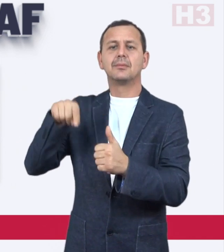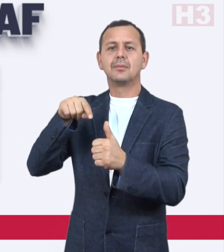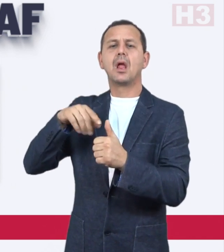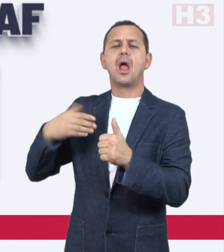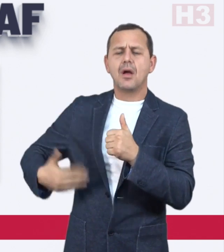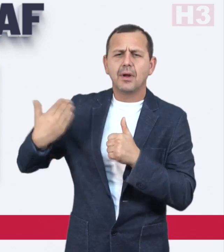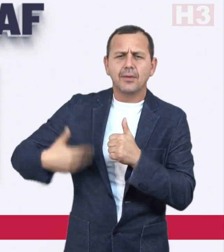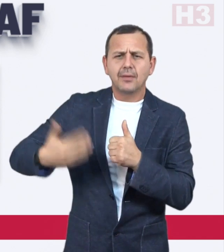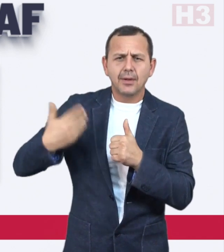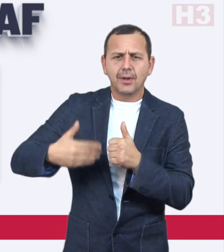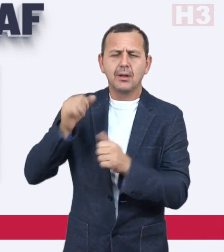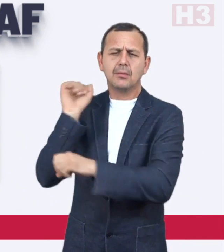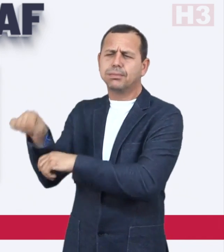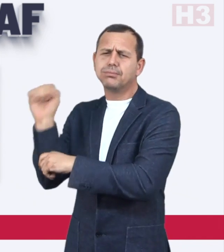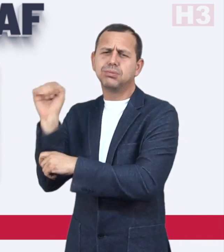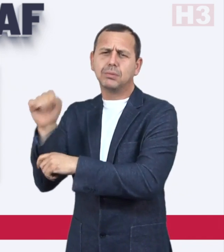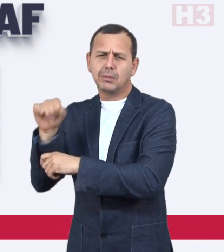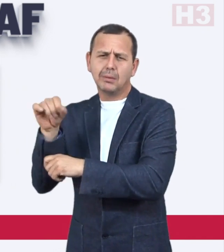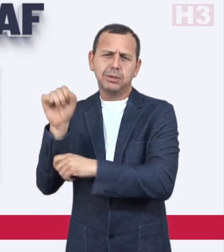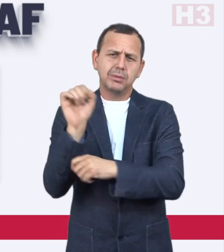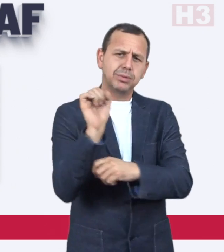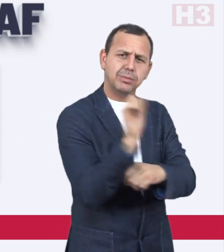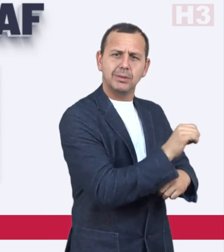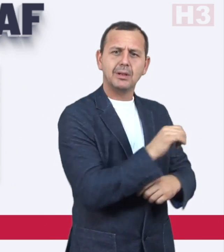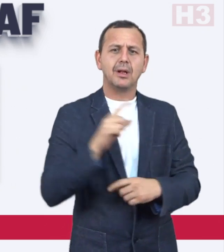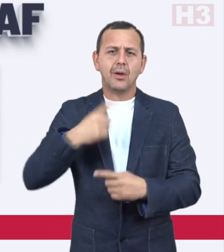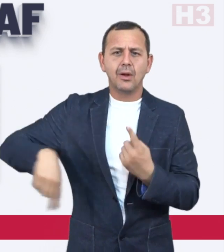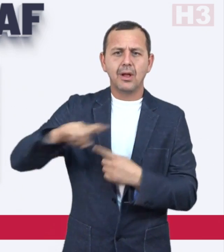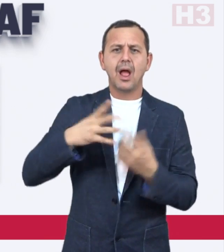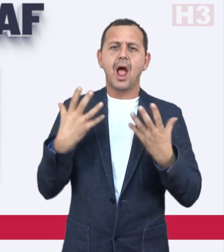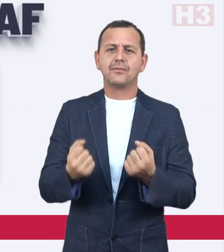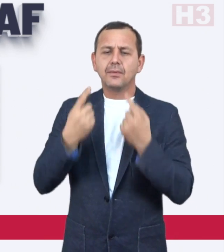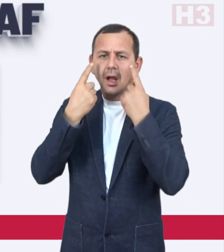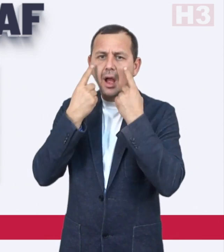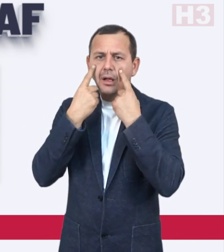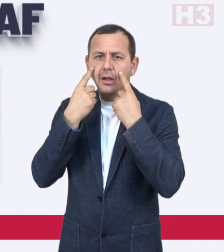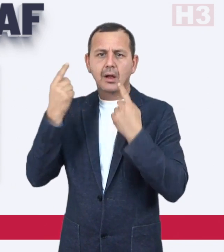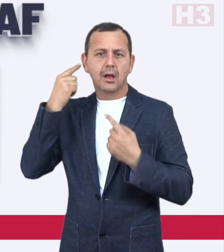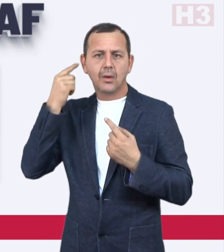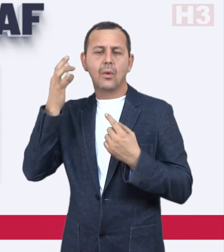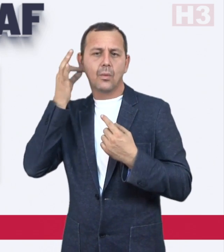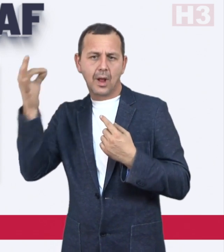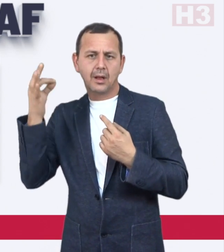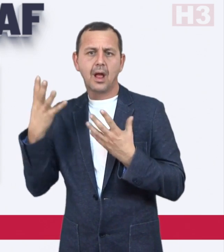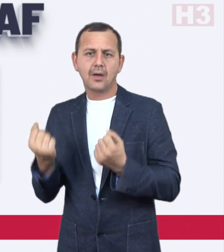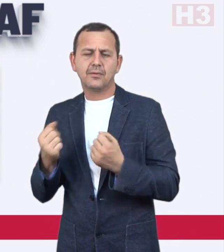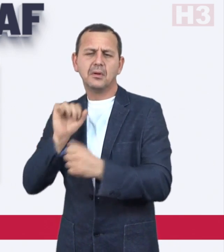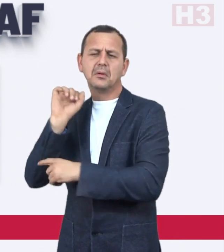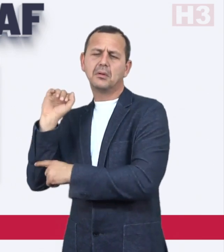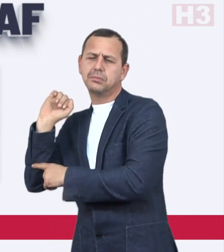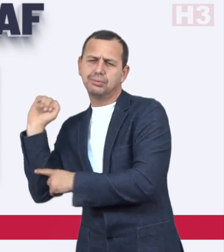championships and regularly beats other competitors with full vision and hearing.